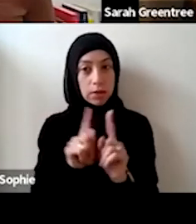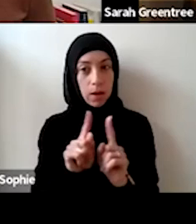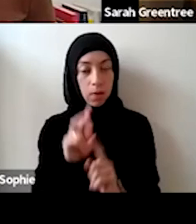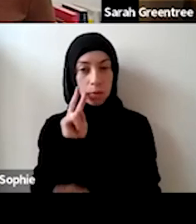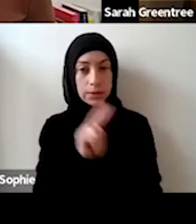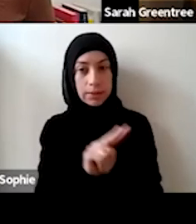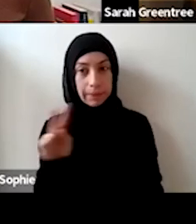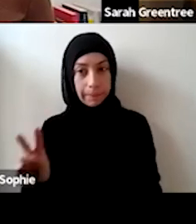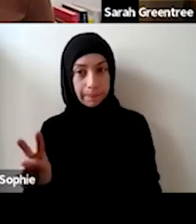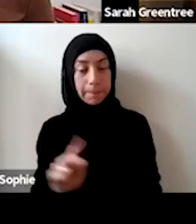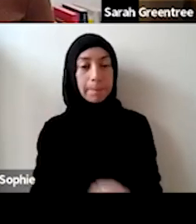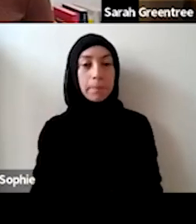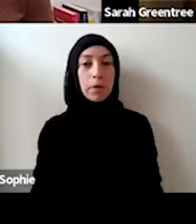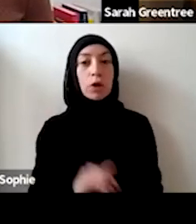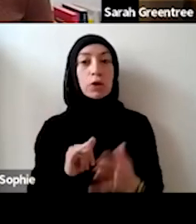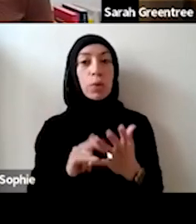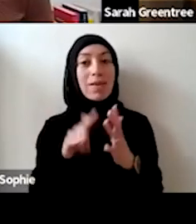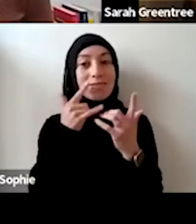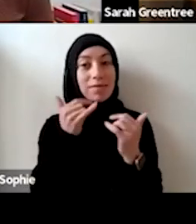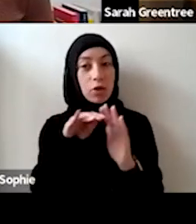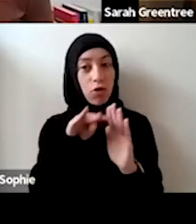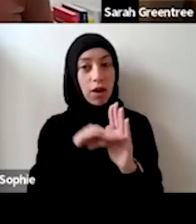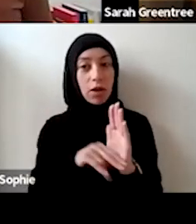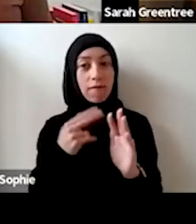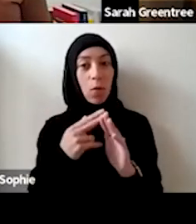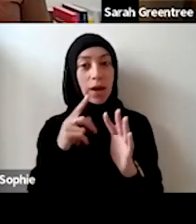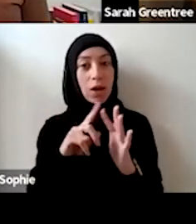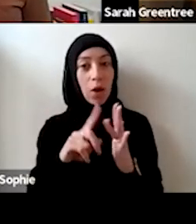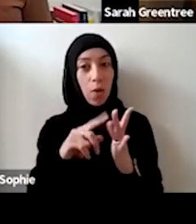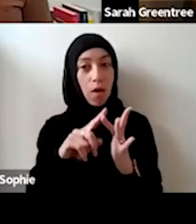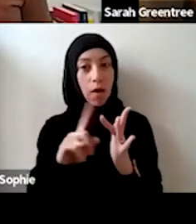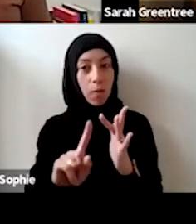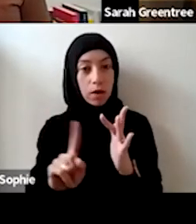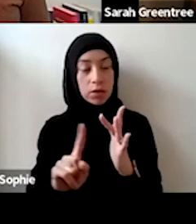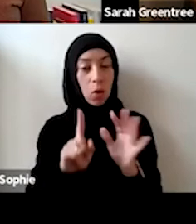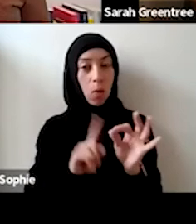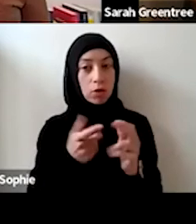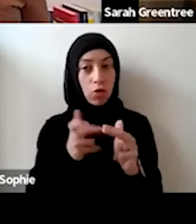earlier. Organisational capacity, So the assessment criteria for expressions of interest are the quality of the artistical